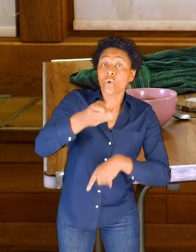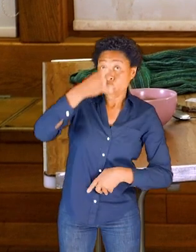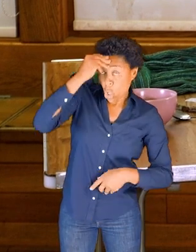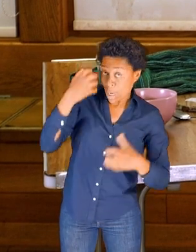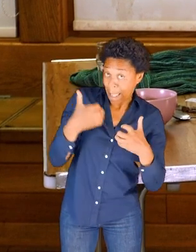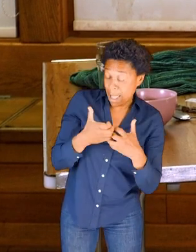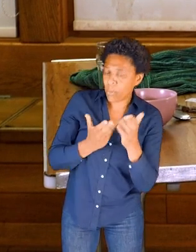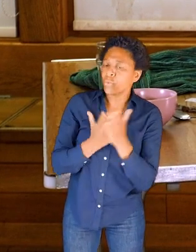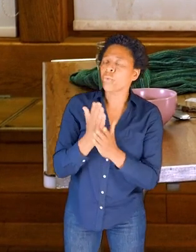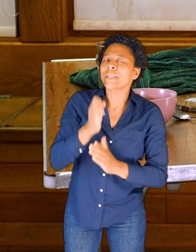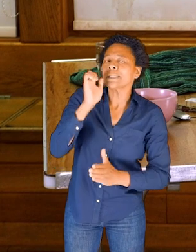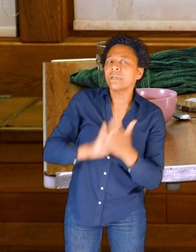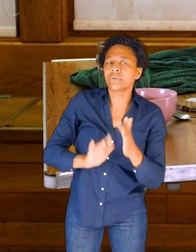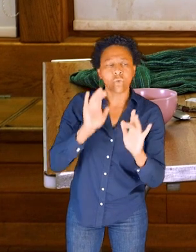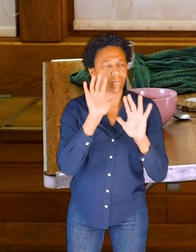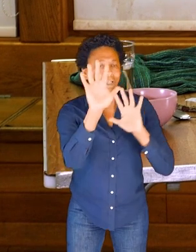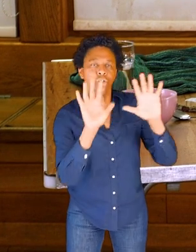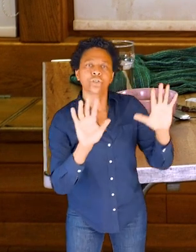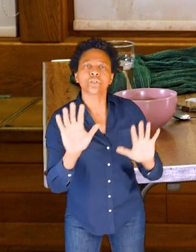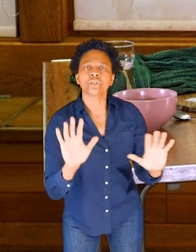of touch, moving and dancing.